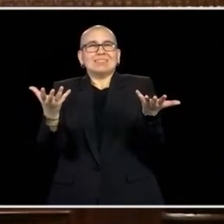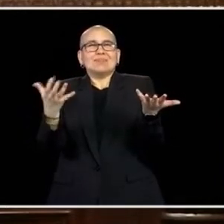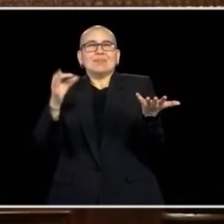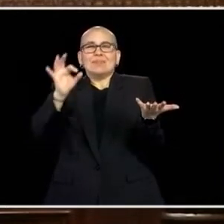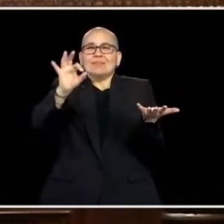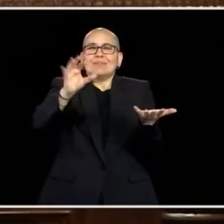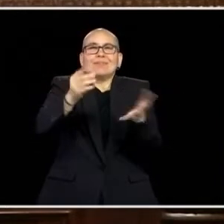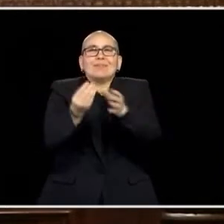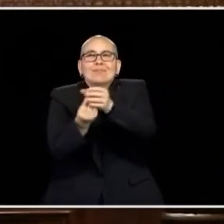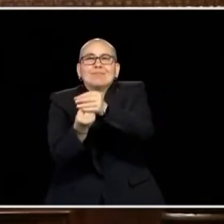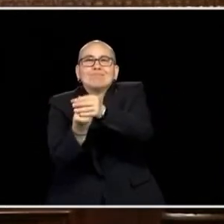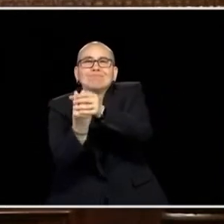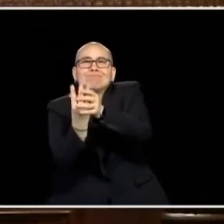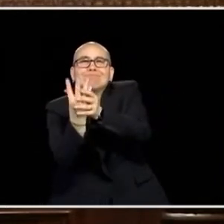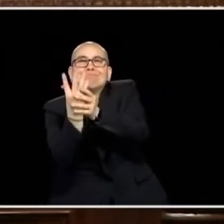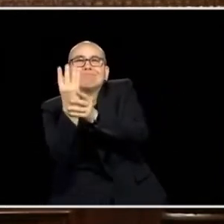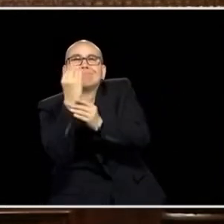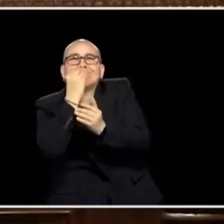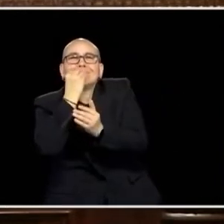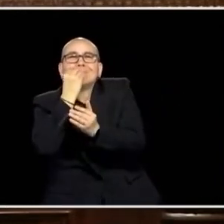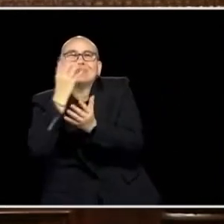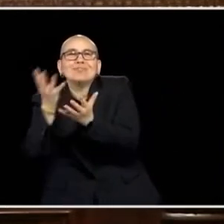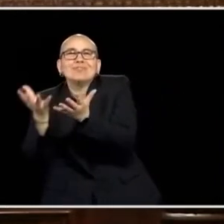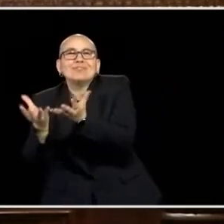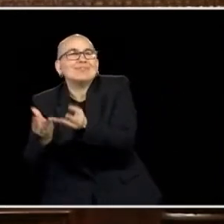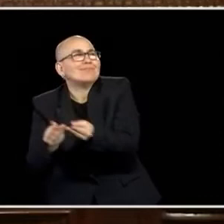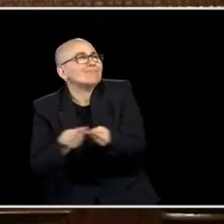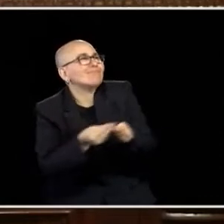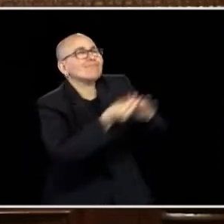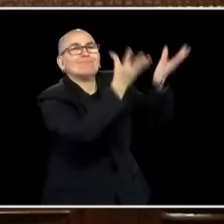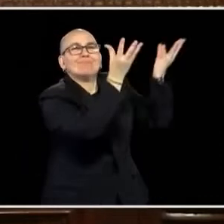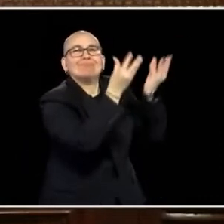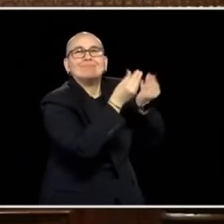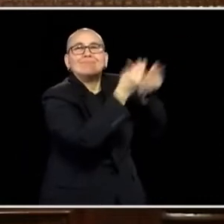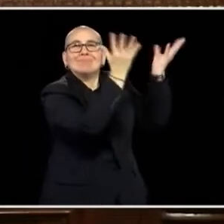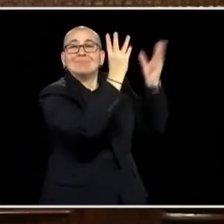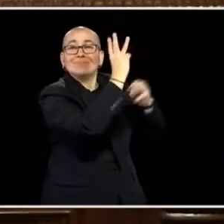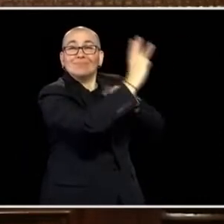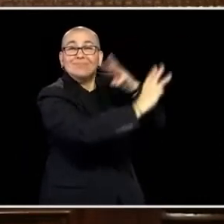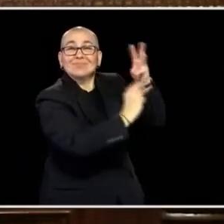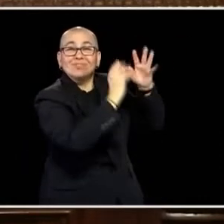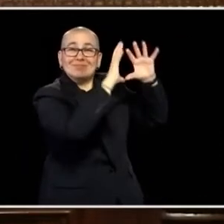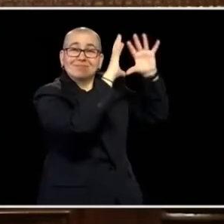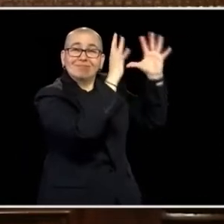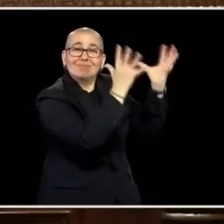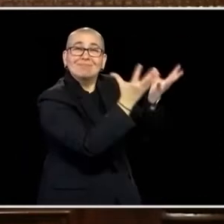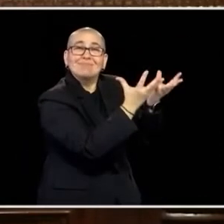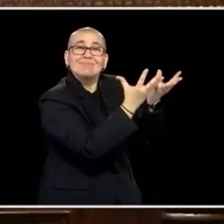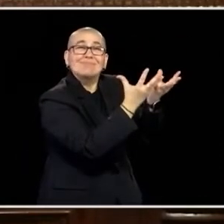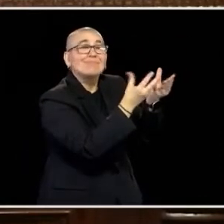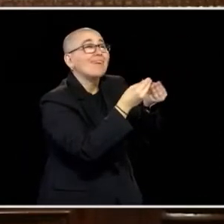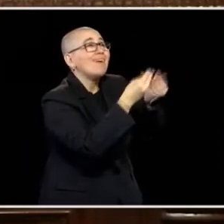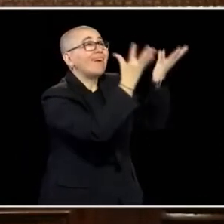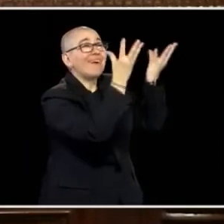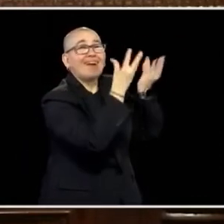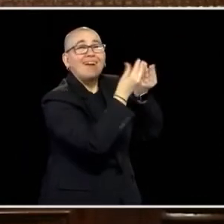HAVE THE SAFEST AND MOST ABUNDANT FOOD SUPPLY IN THE WORLD. WE STILL HAVE PEOPLE THAT GO TO BED HUNGRY ND WE STILL